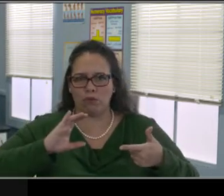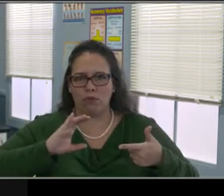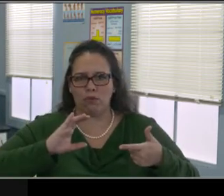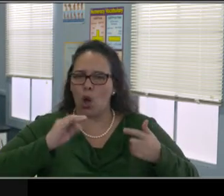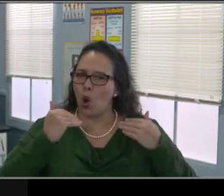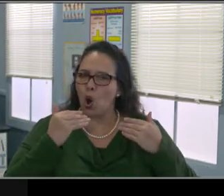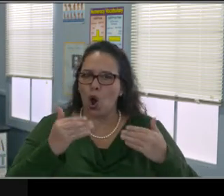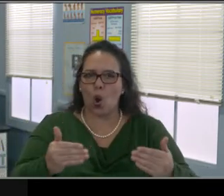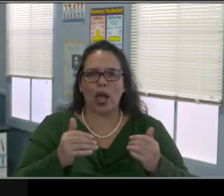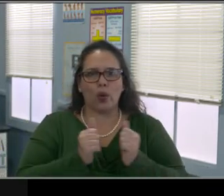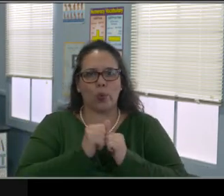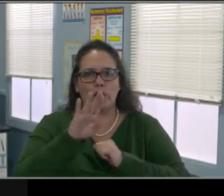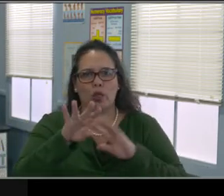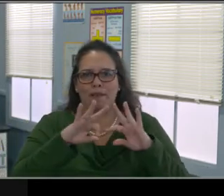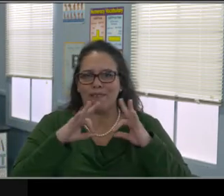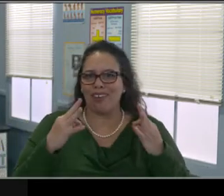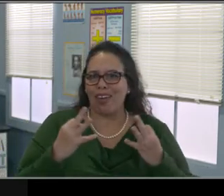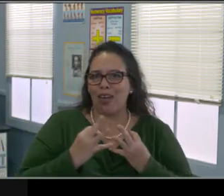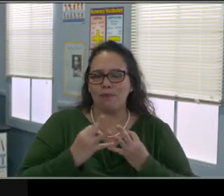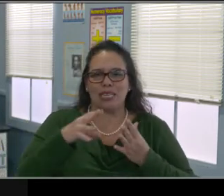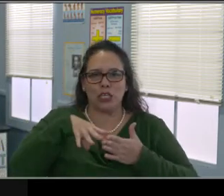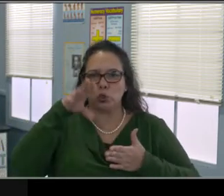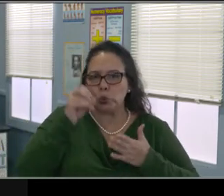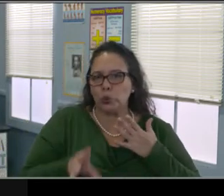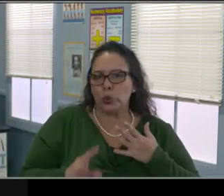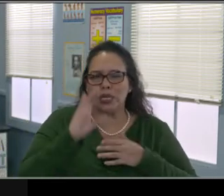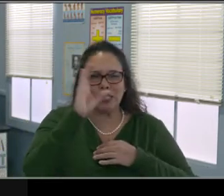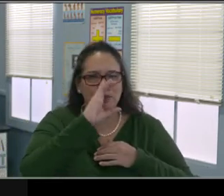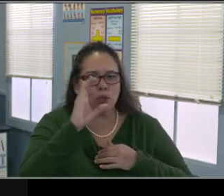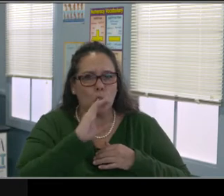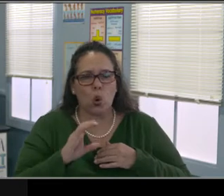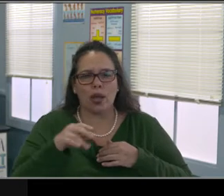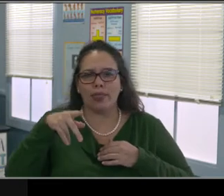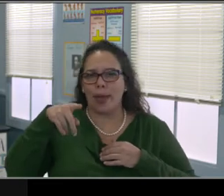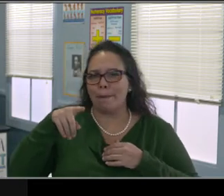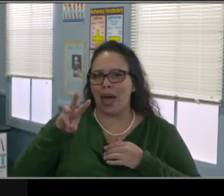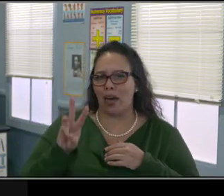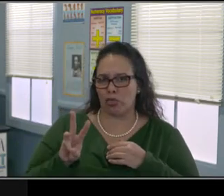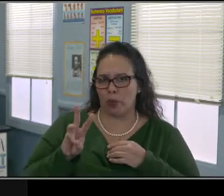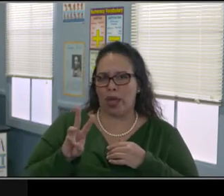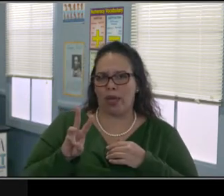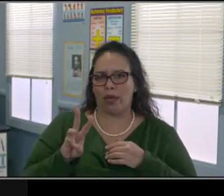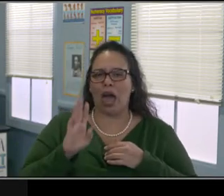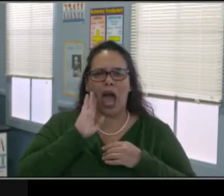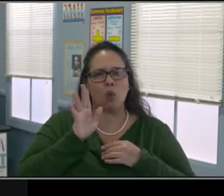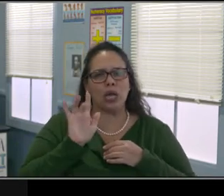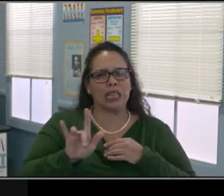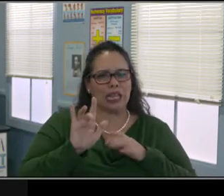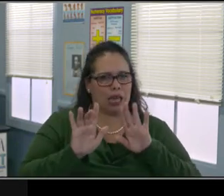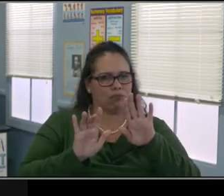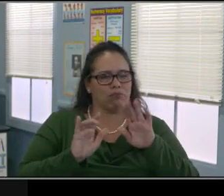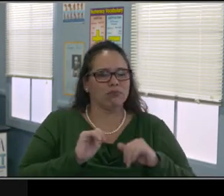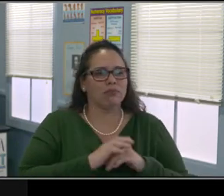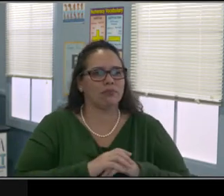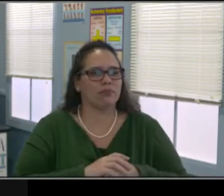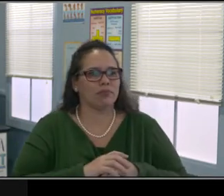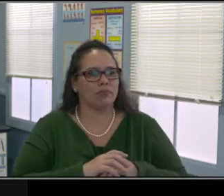But the chart over here is what I think a lot of parents want to know. Is what schools have each program.